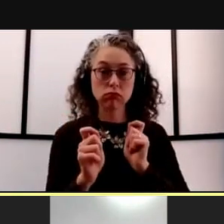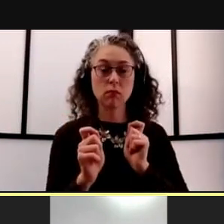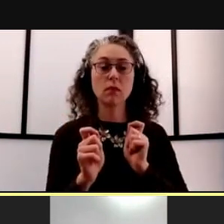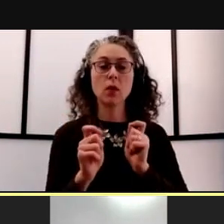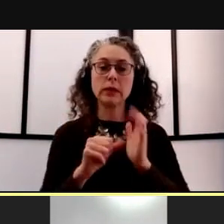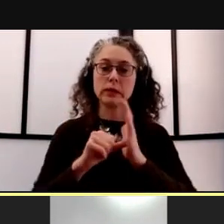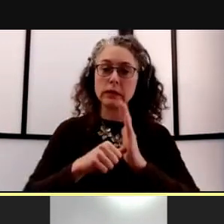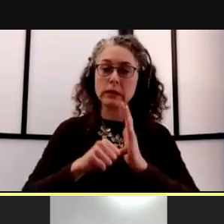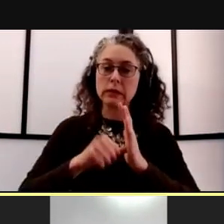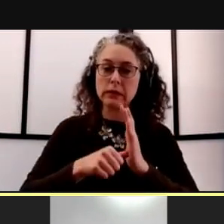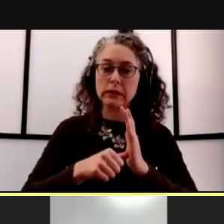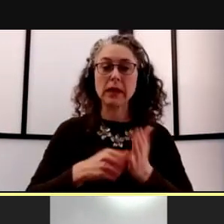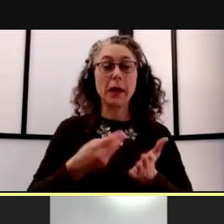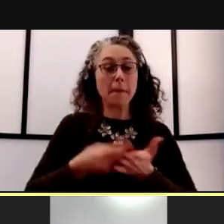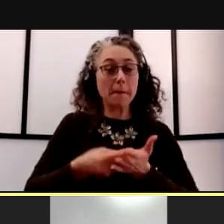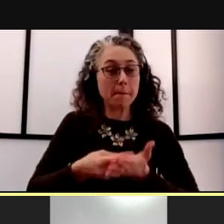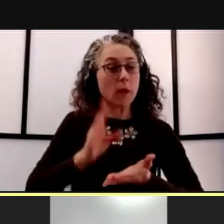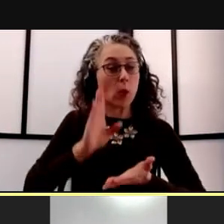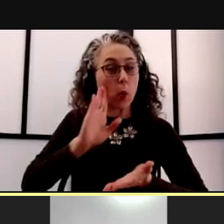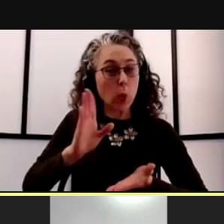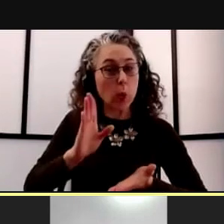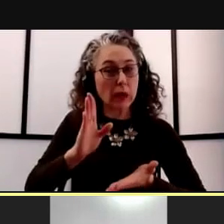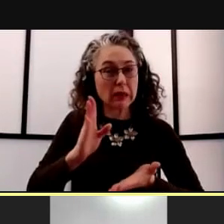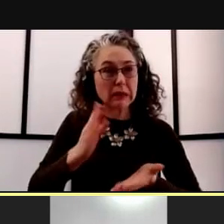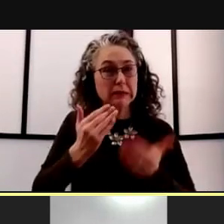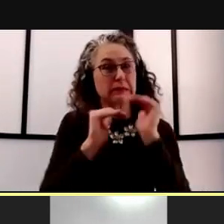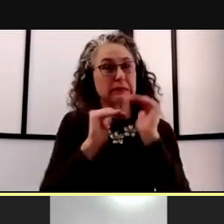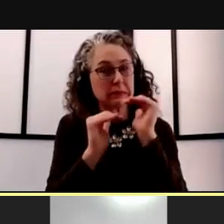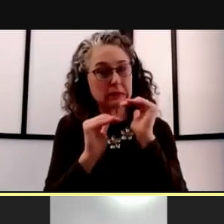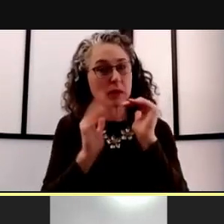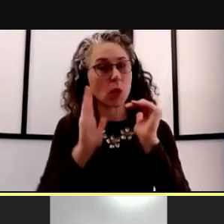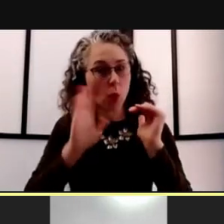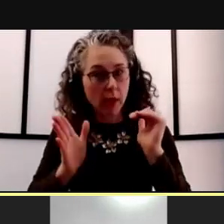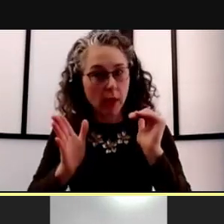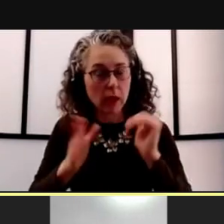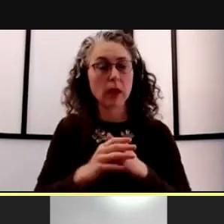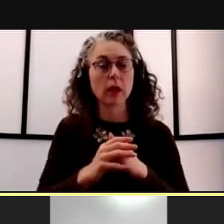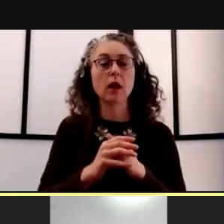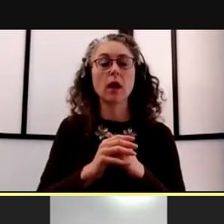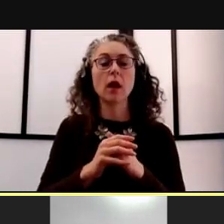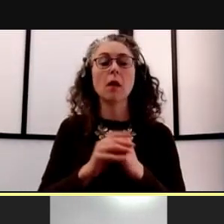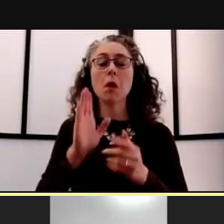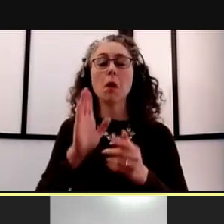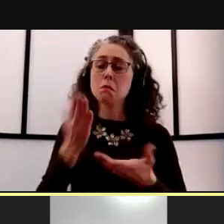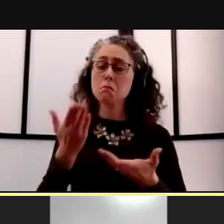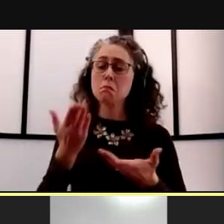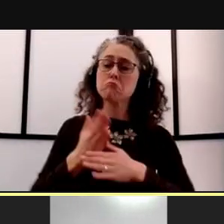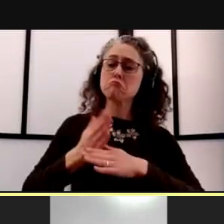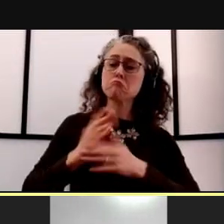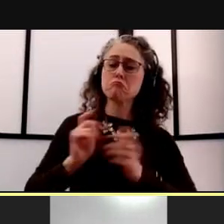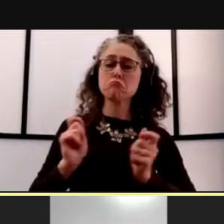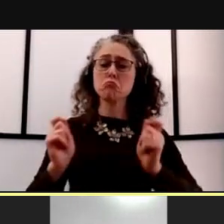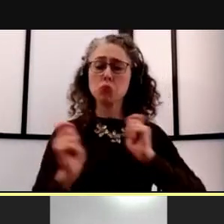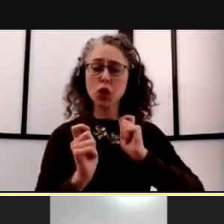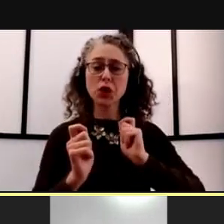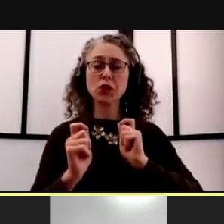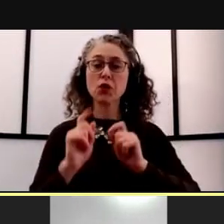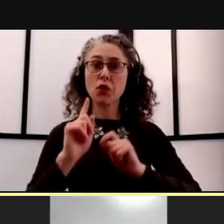that finances will remain constrained, but we'll prioritize some modest changes to provide needed support to all of you